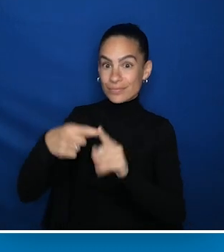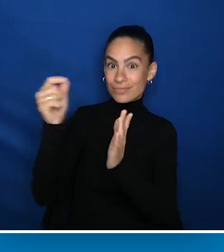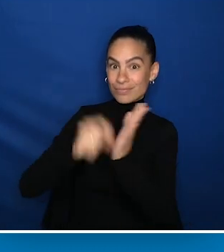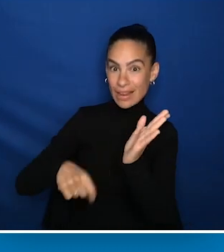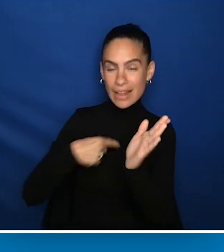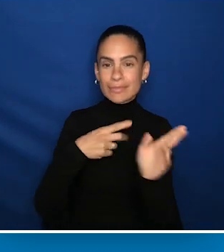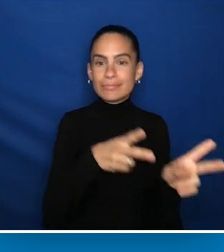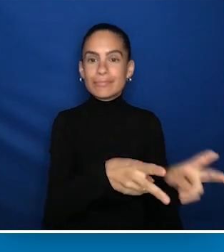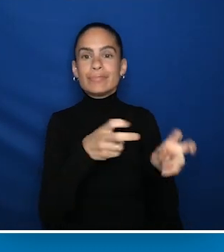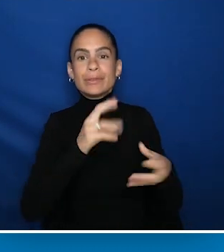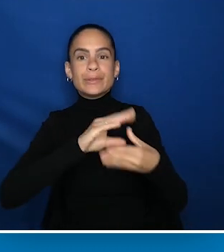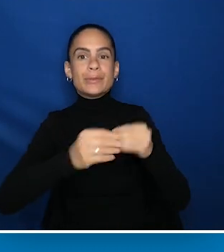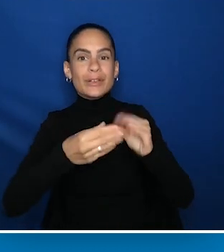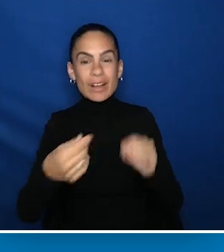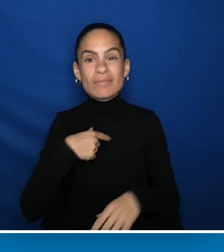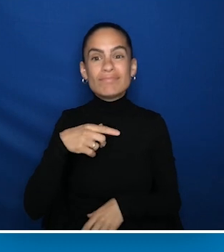In that work, I try to use the stories